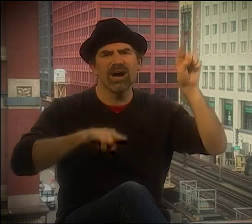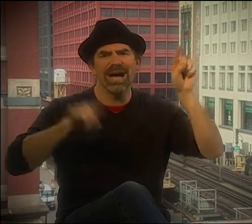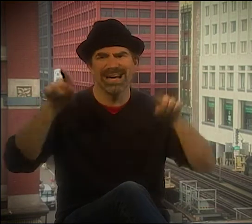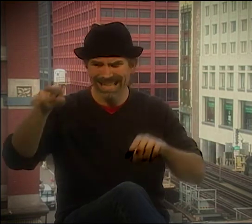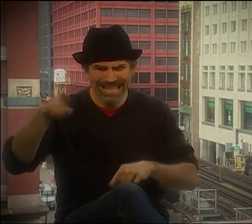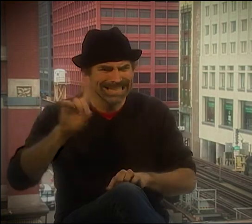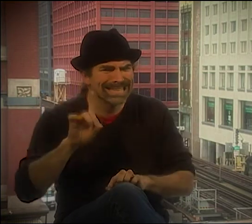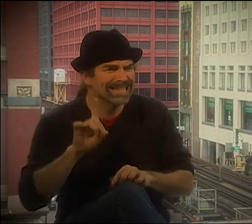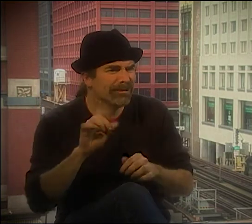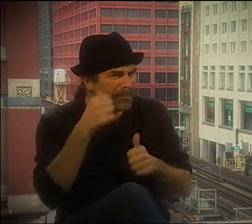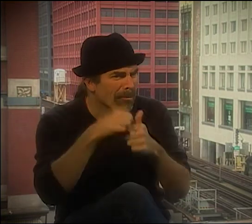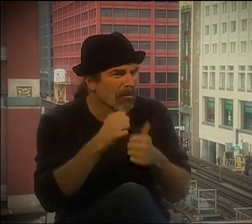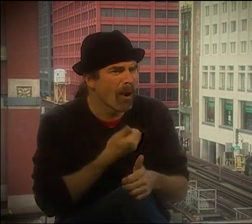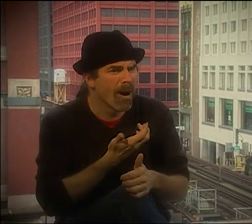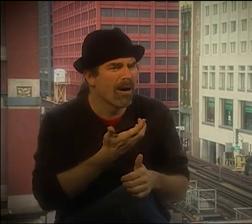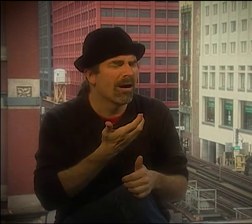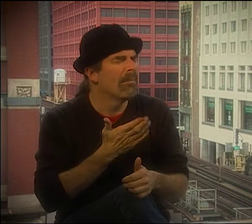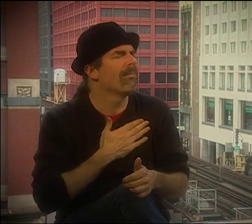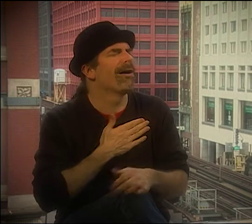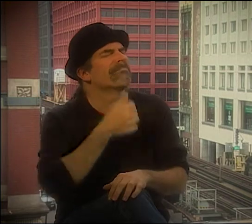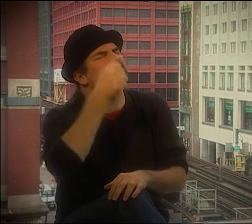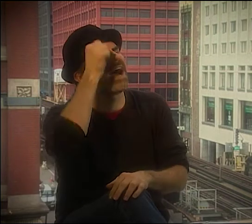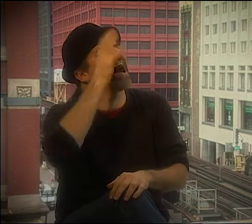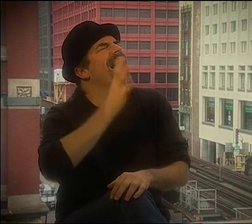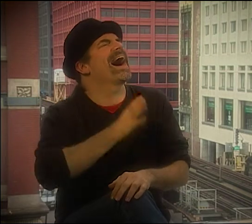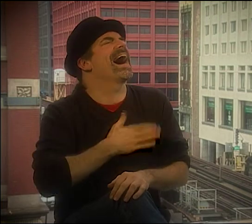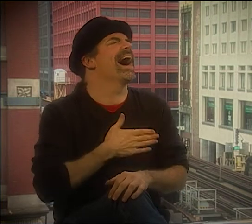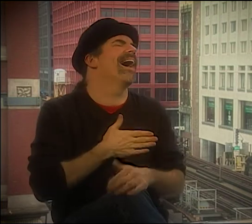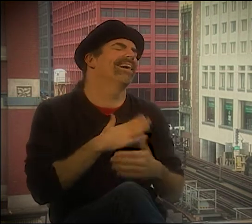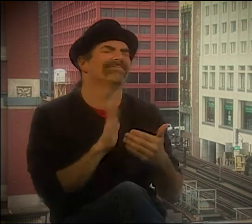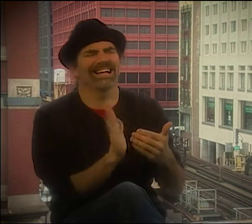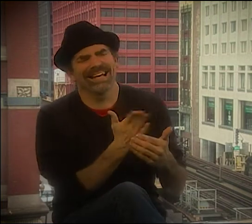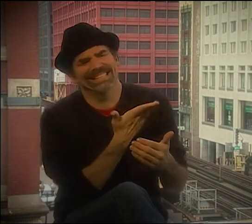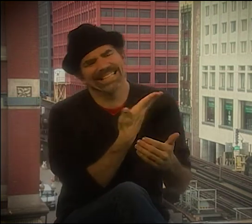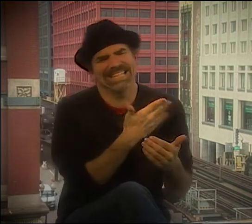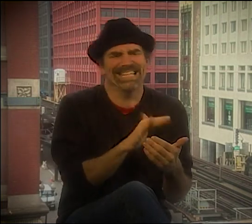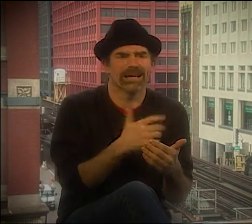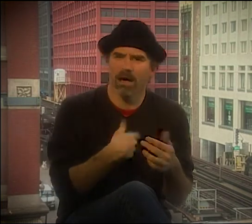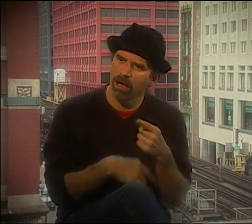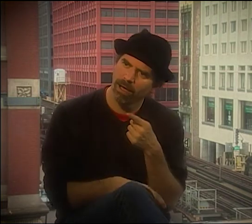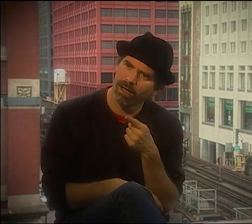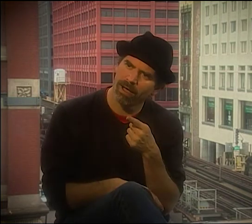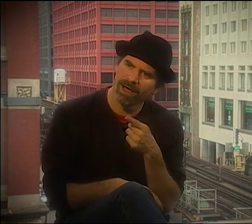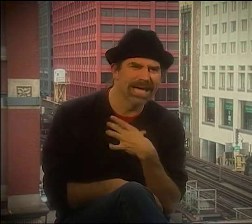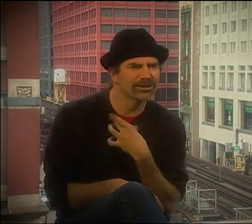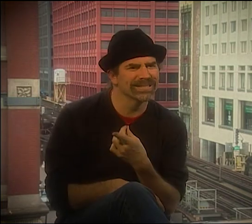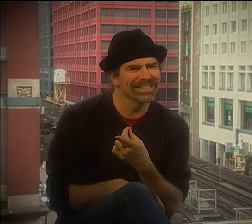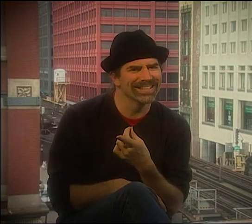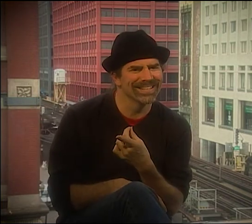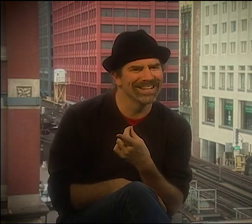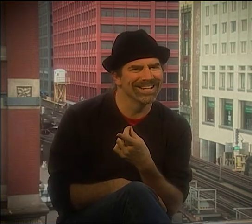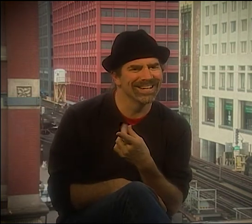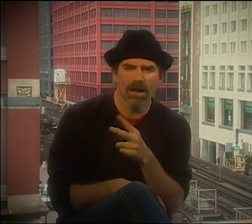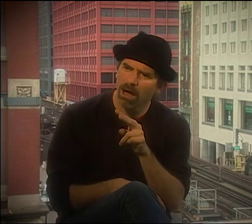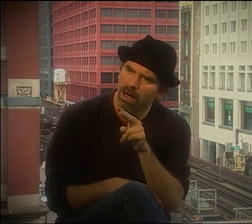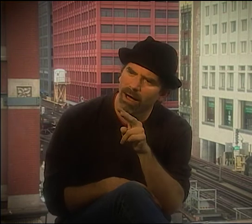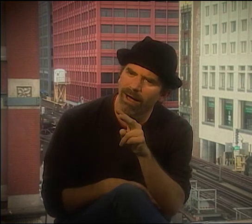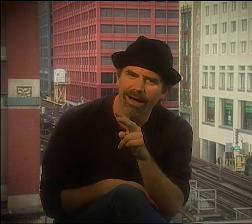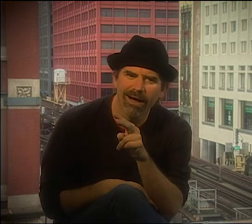AND PATRICK, HE HAS THE SORT OF BROAD TAKE ON THINGS. I REMEMBER THIS ONE POEM WHERE HE'S SINGING, OH, MY MAN